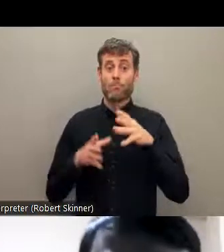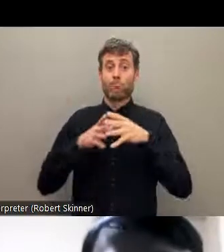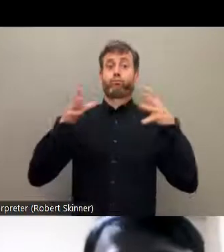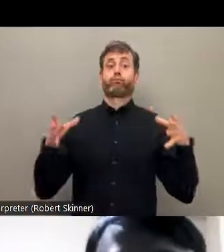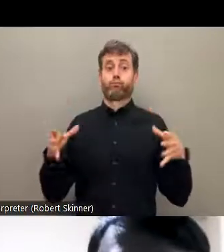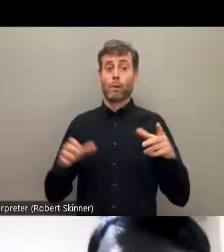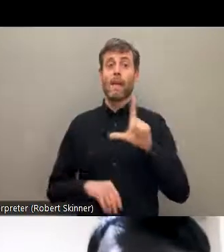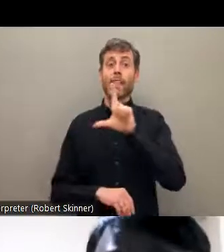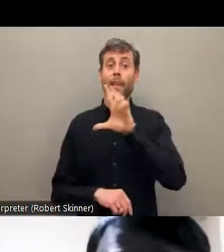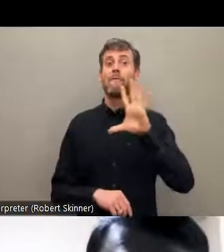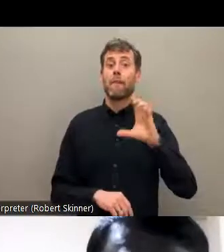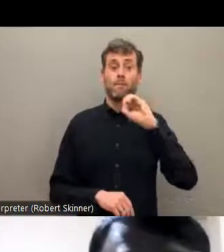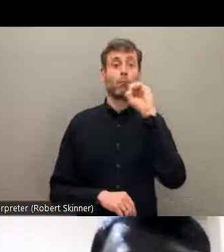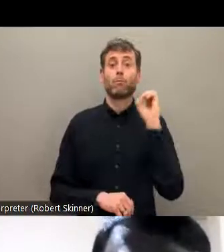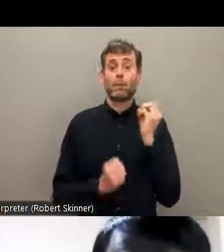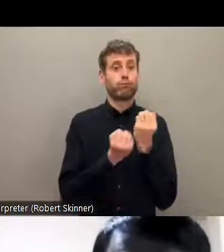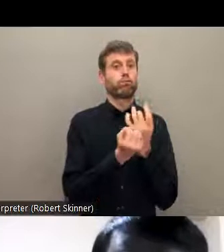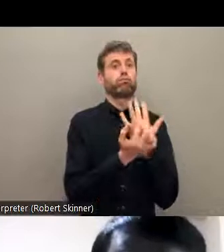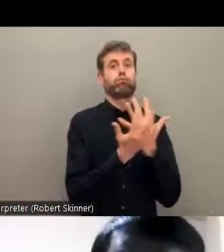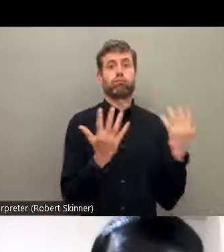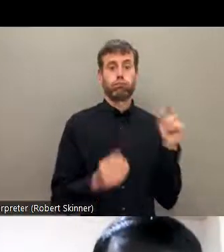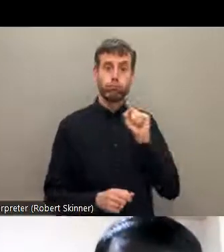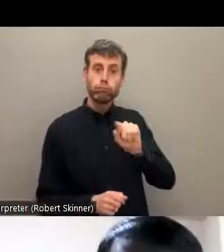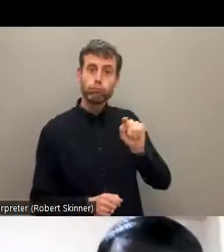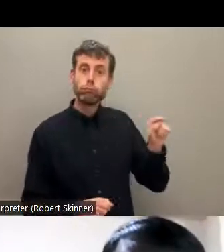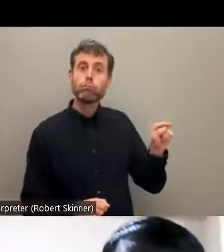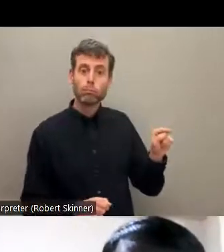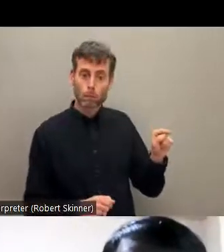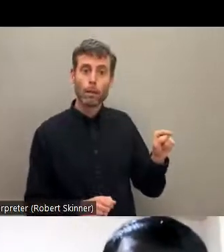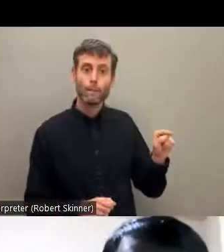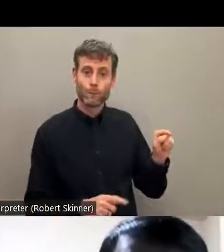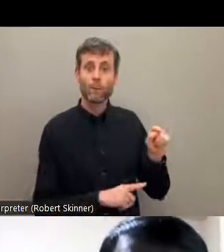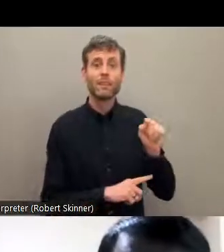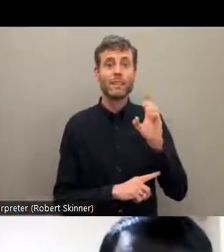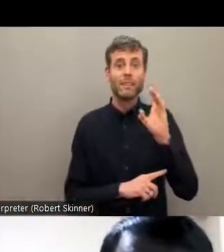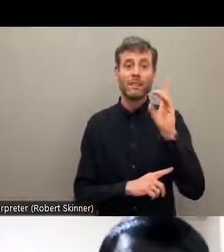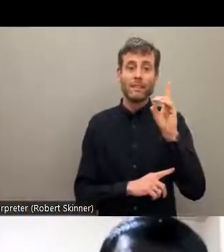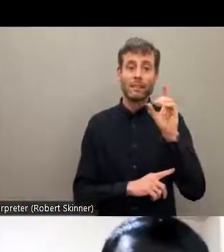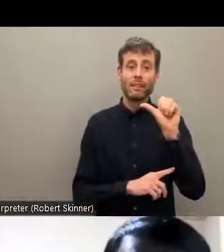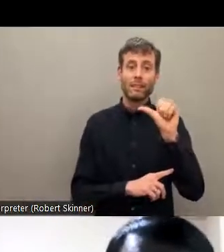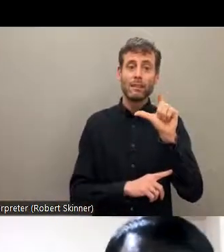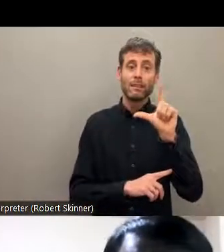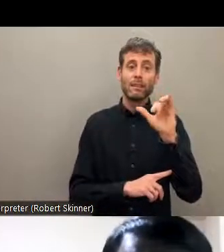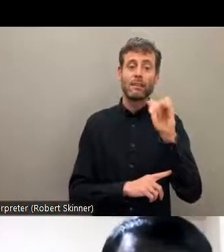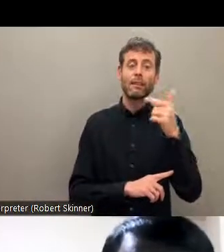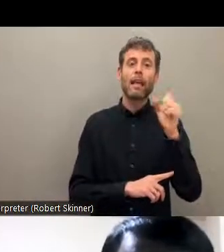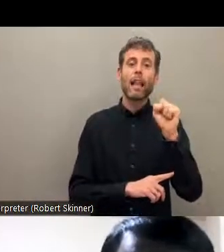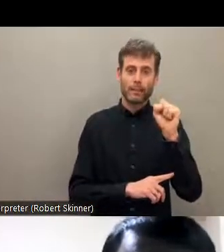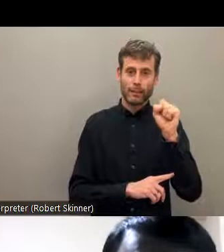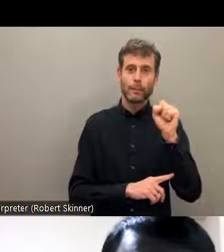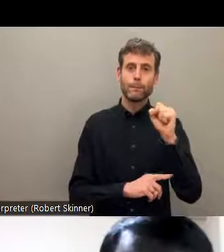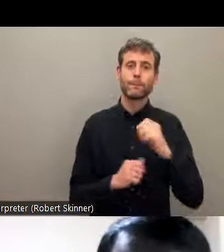population in Pakistan who are also Dalits.